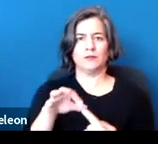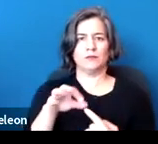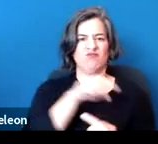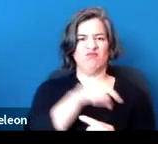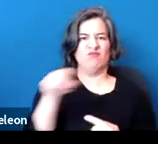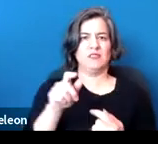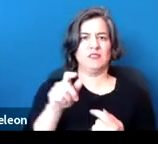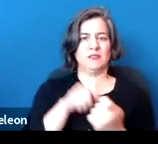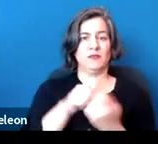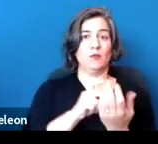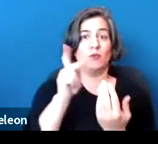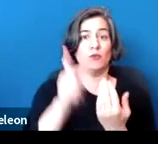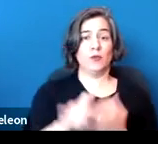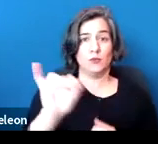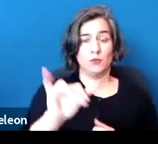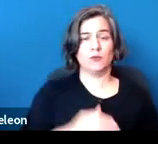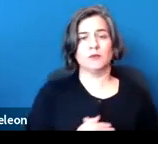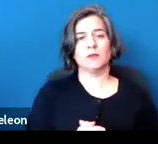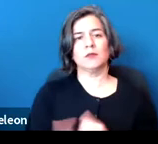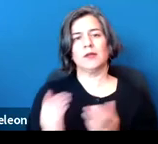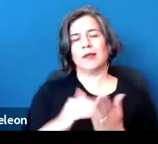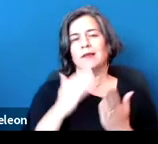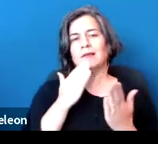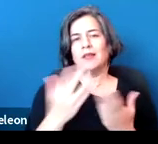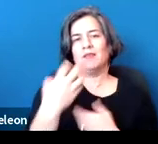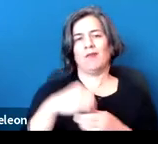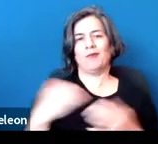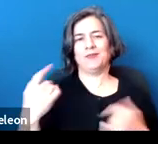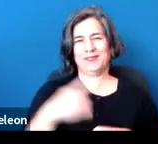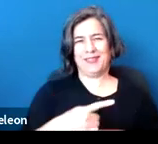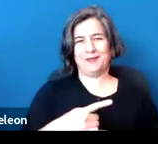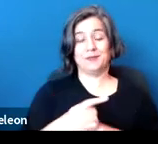And again, I want to thank you for joining us today, and with that, I'm going to turn it